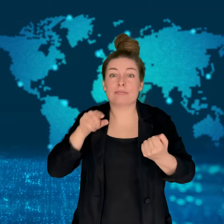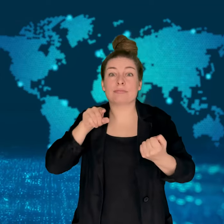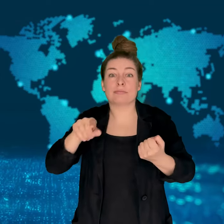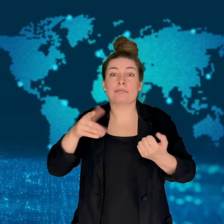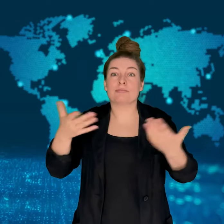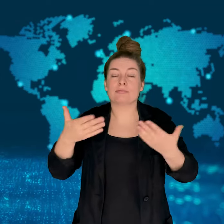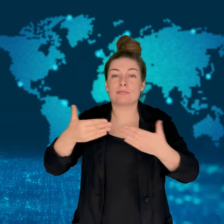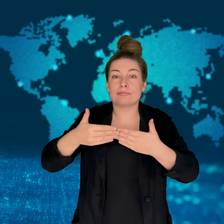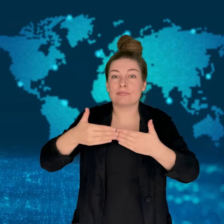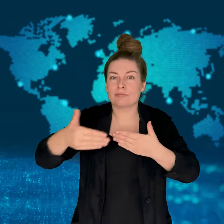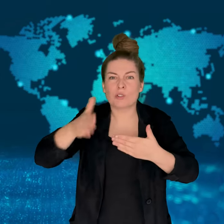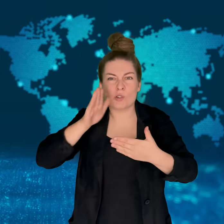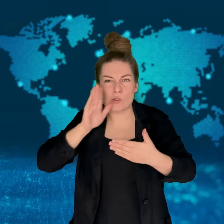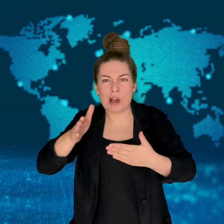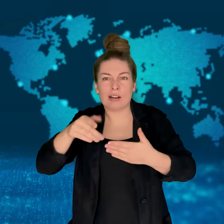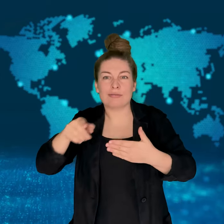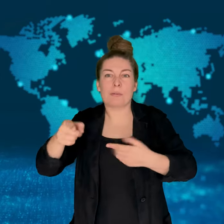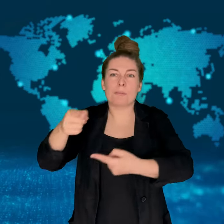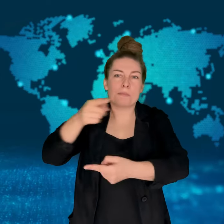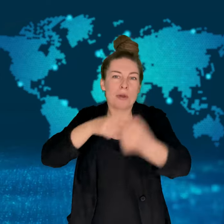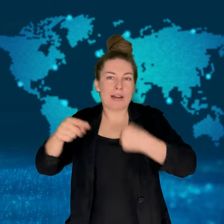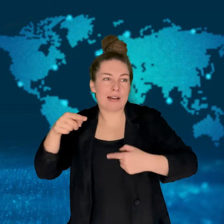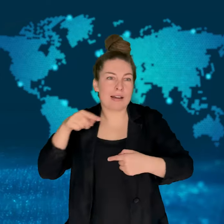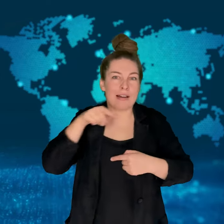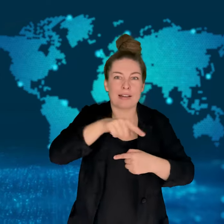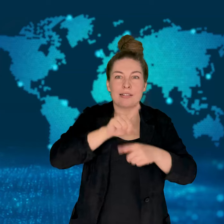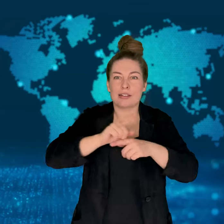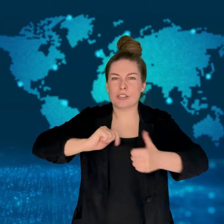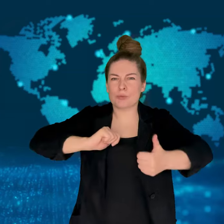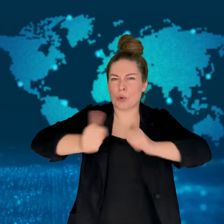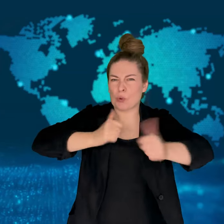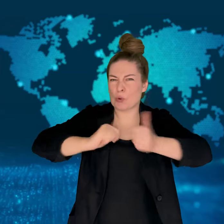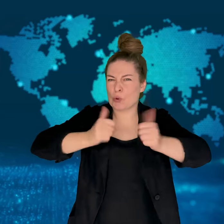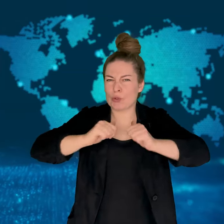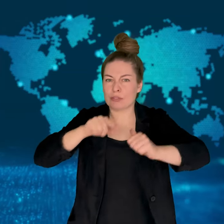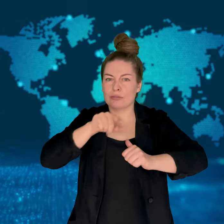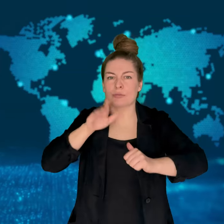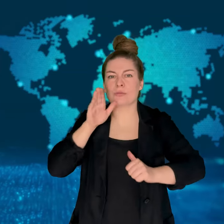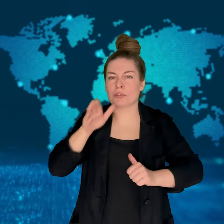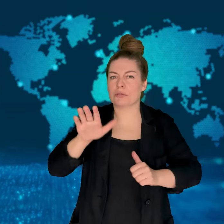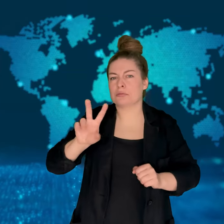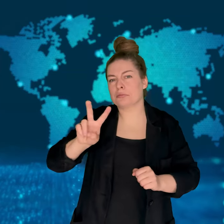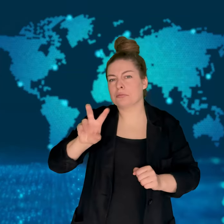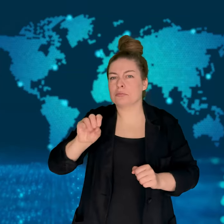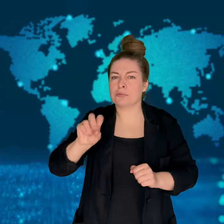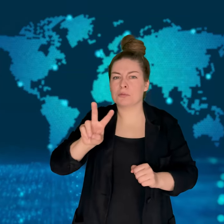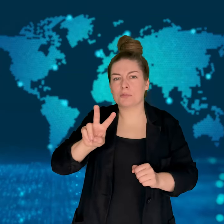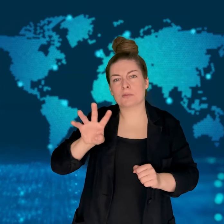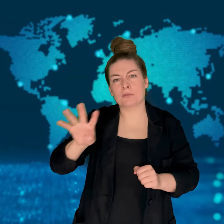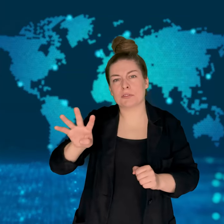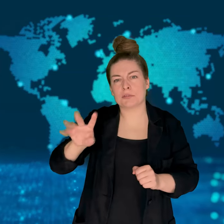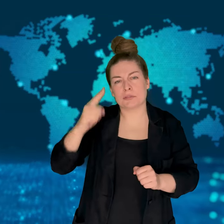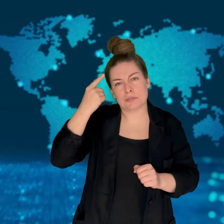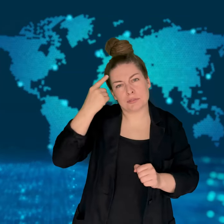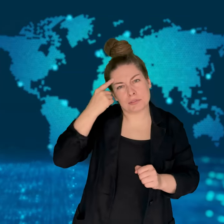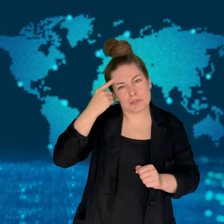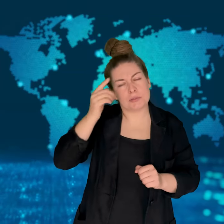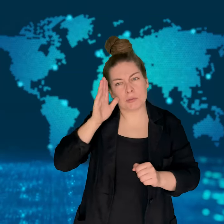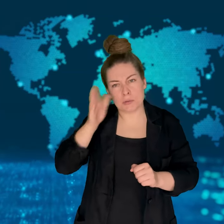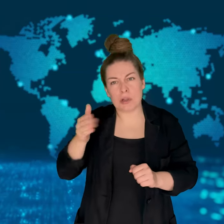Garnier is a two-time world obstacle course champion.